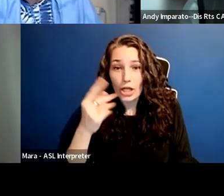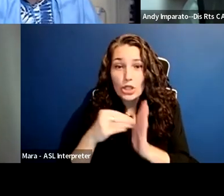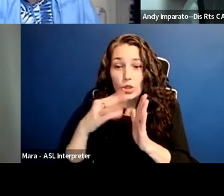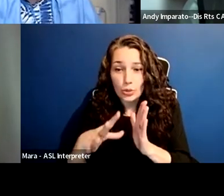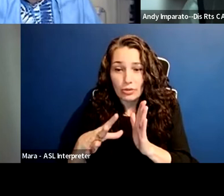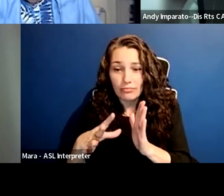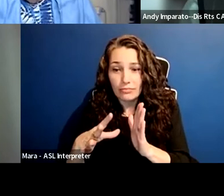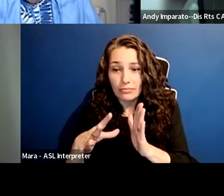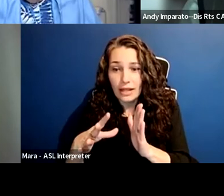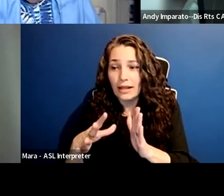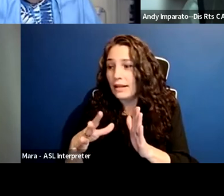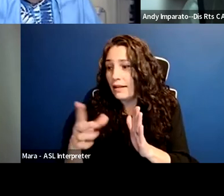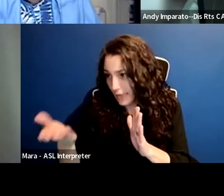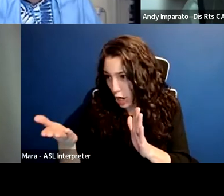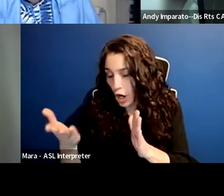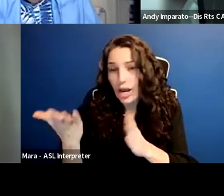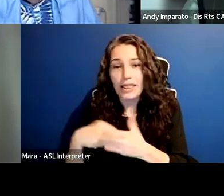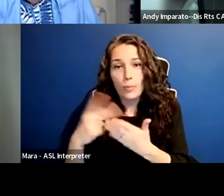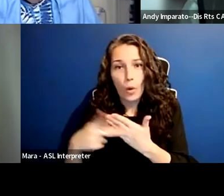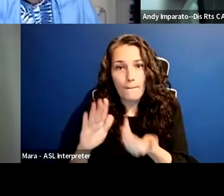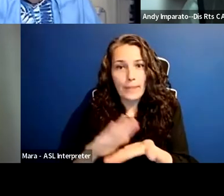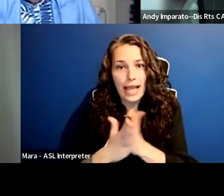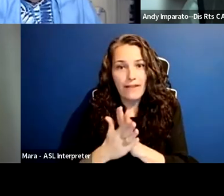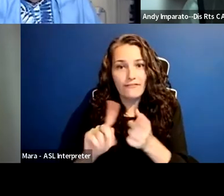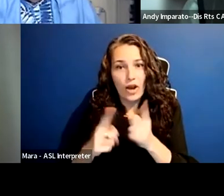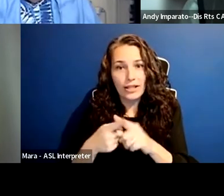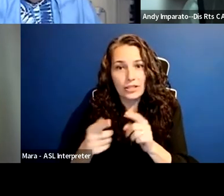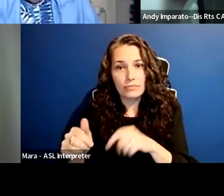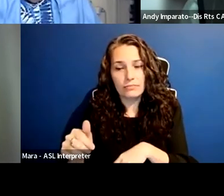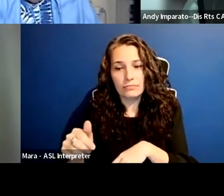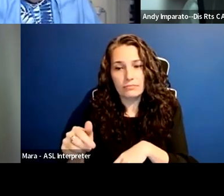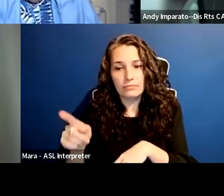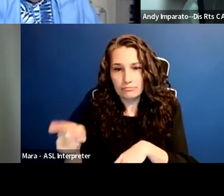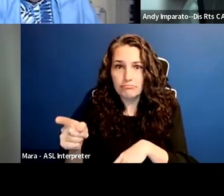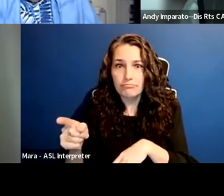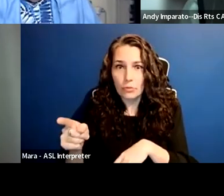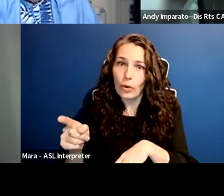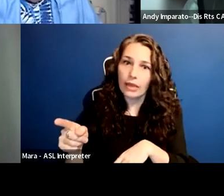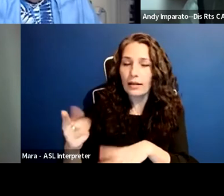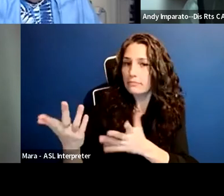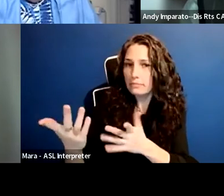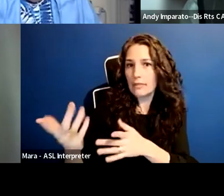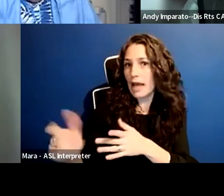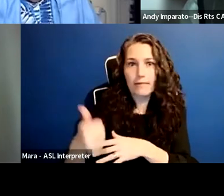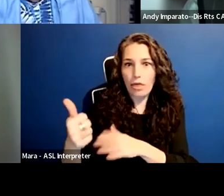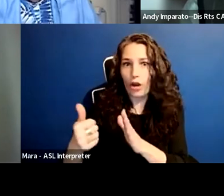became friends and the next year, they wanted to become roommates. They wanted to move off campus, get an apartment together,